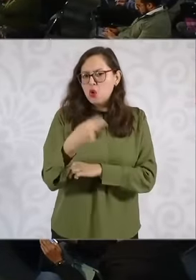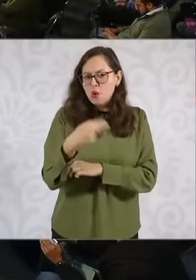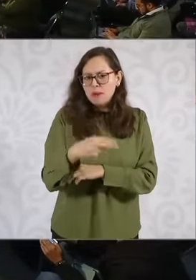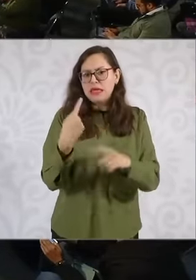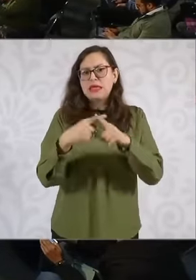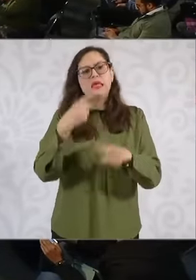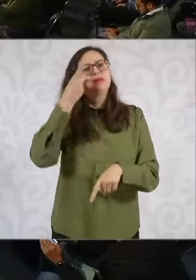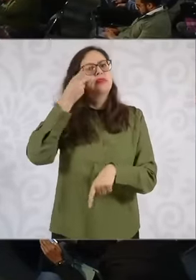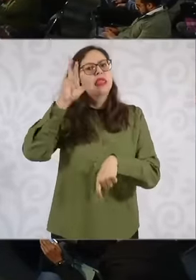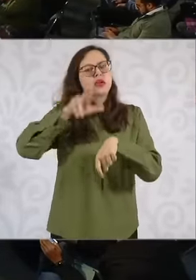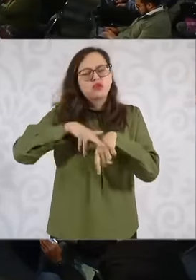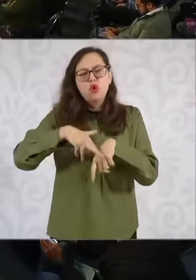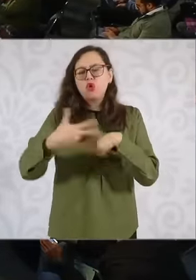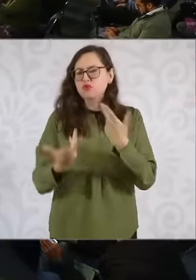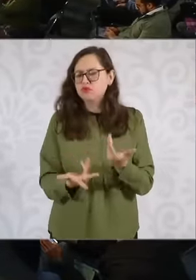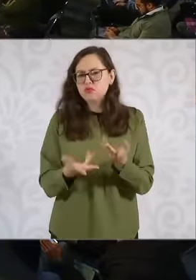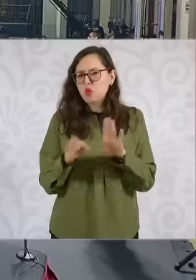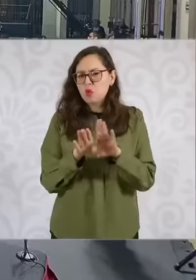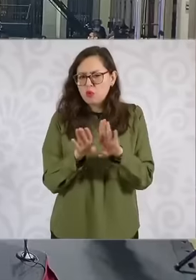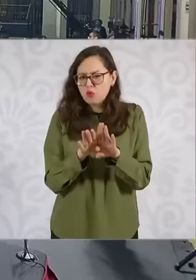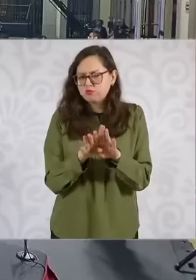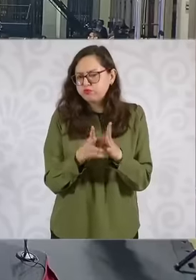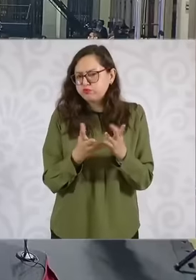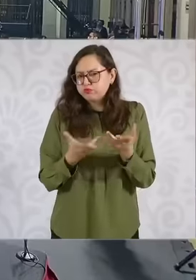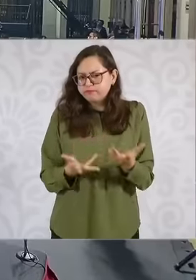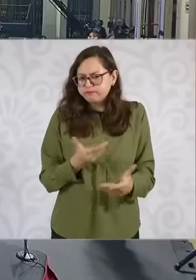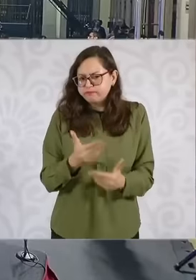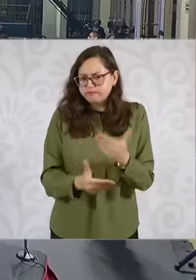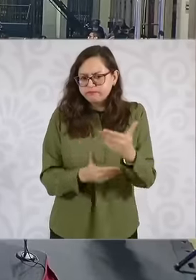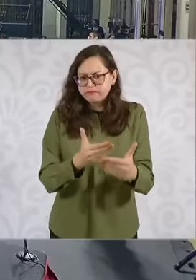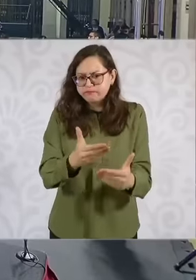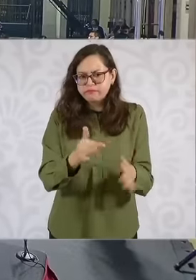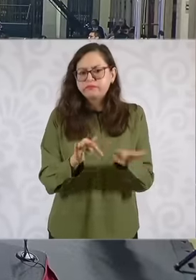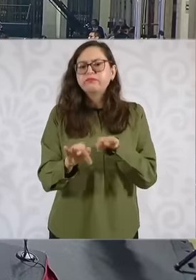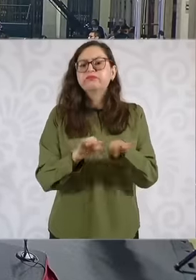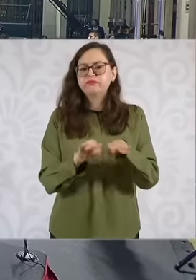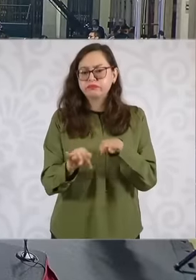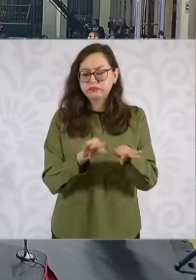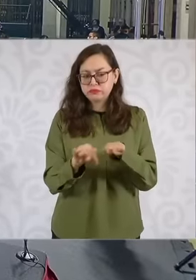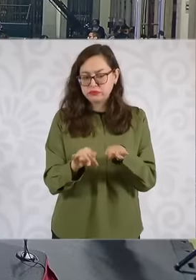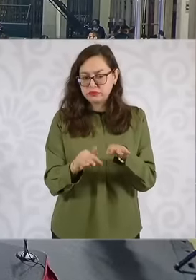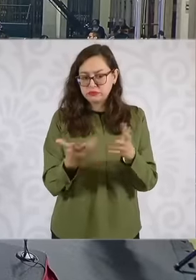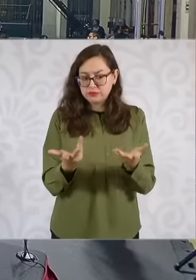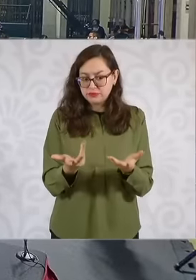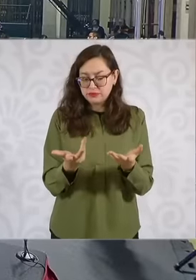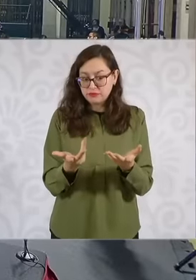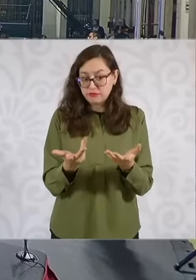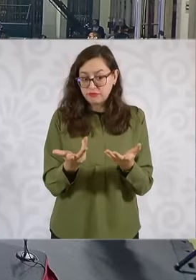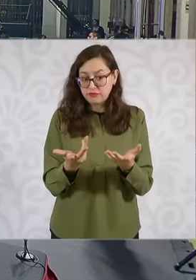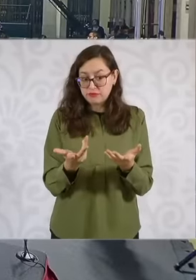will direct it and what will be its operating mechanism? This would be precisely working to obtain